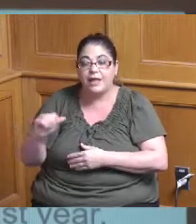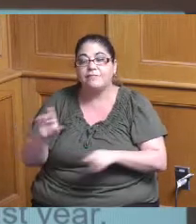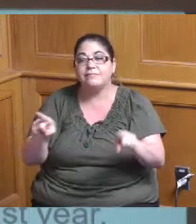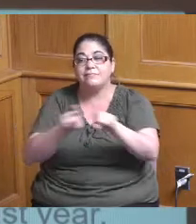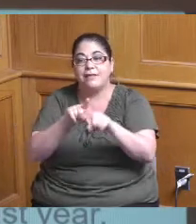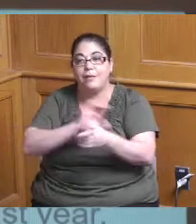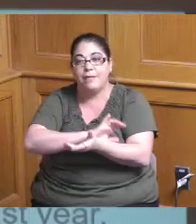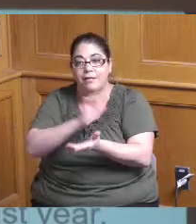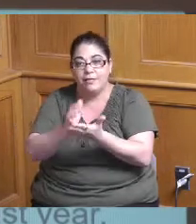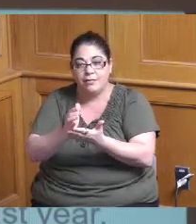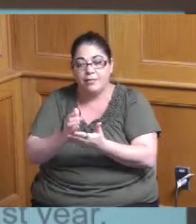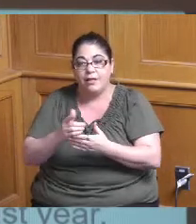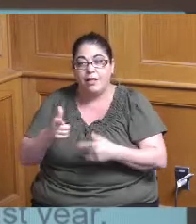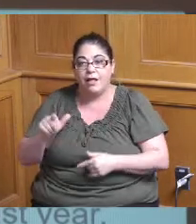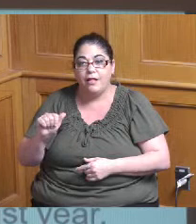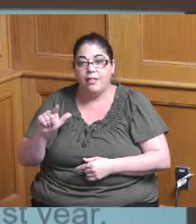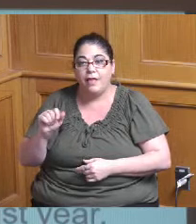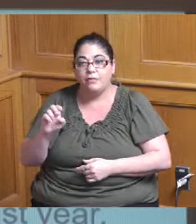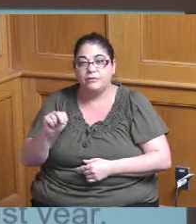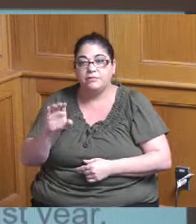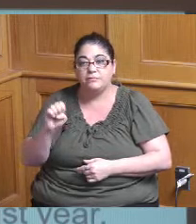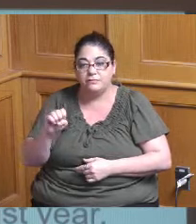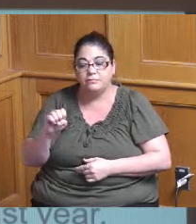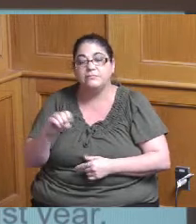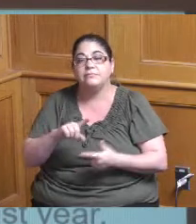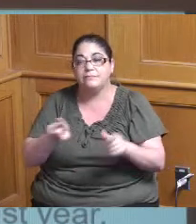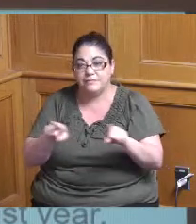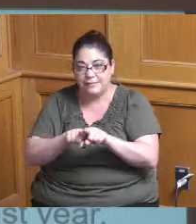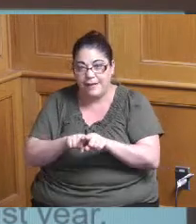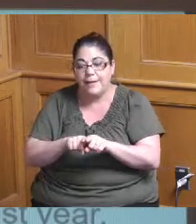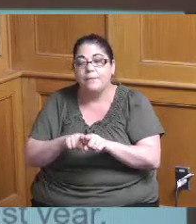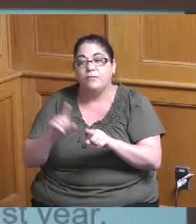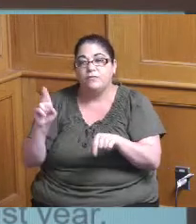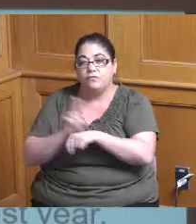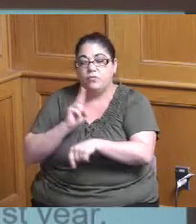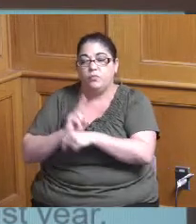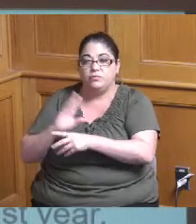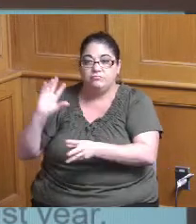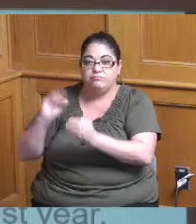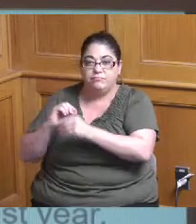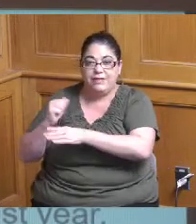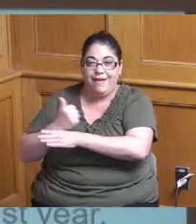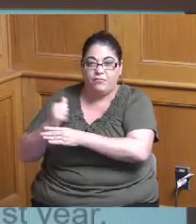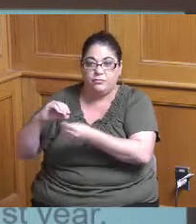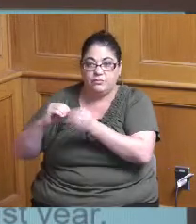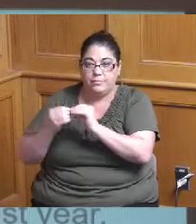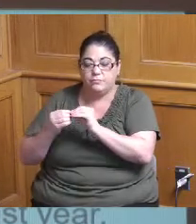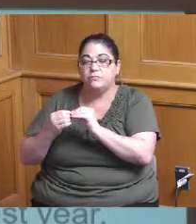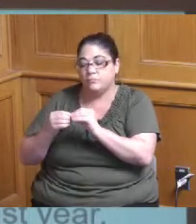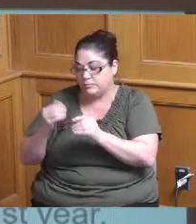asset management expenditures that we have seen in past years we are again you know the the